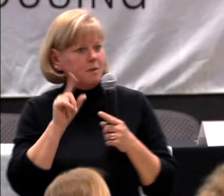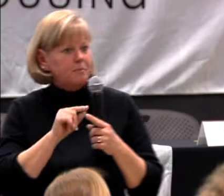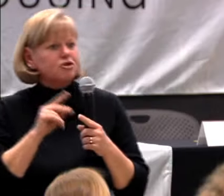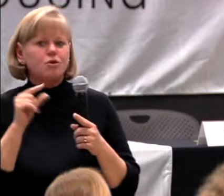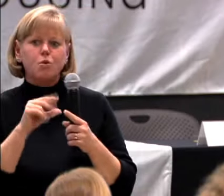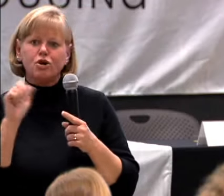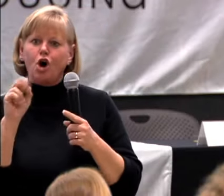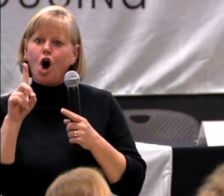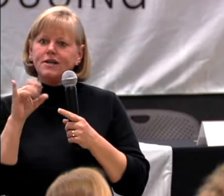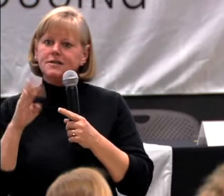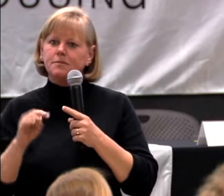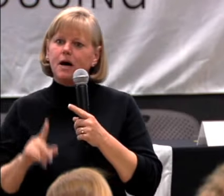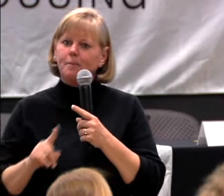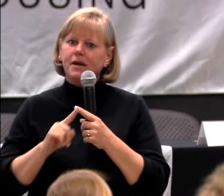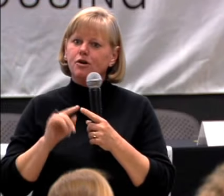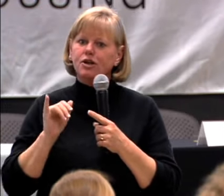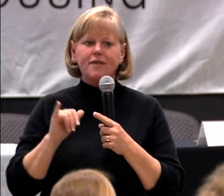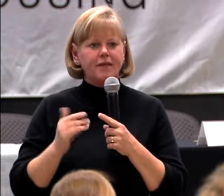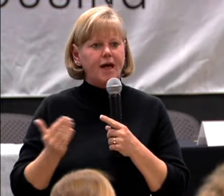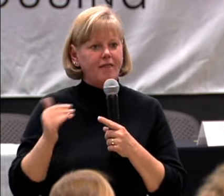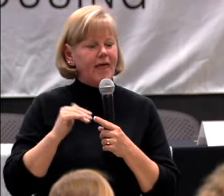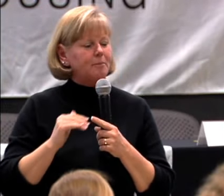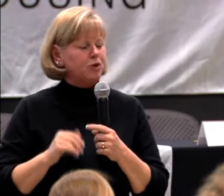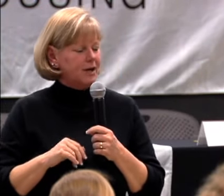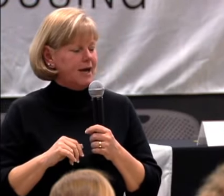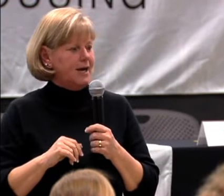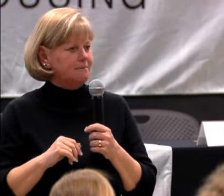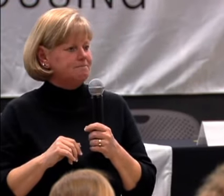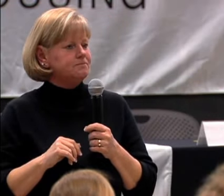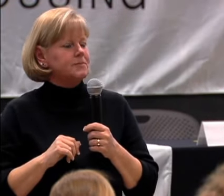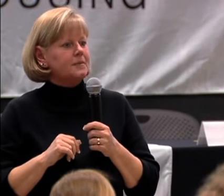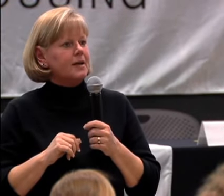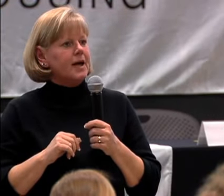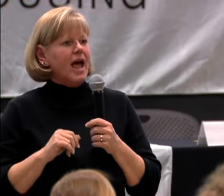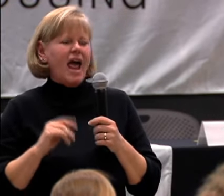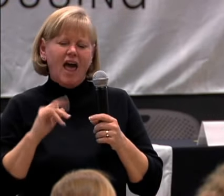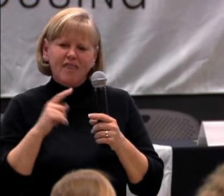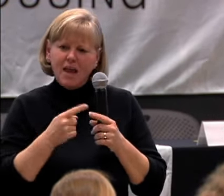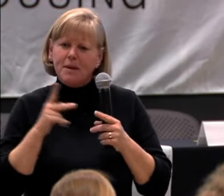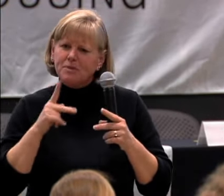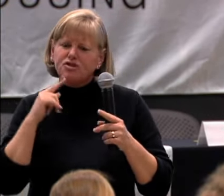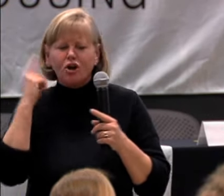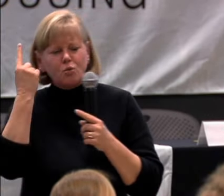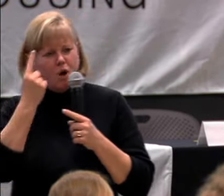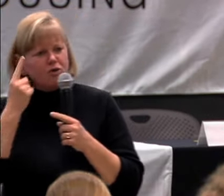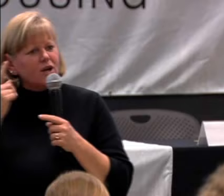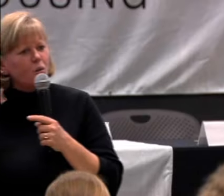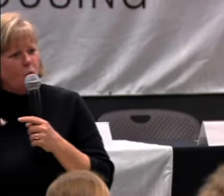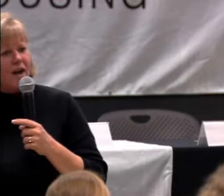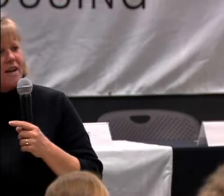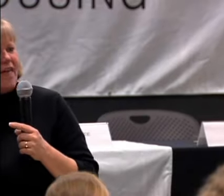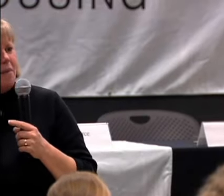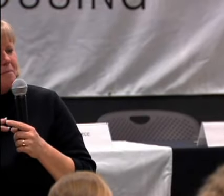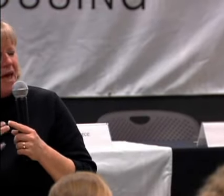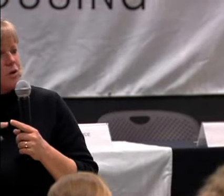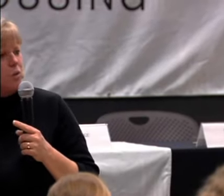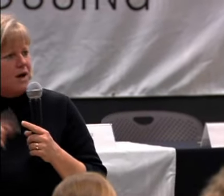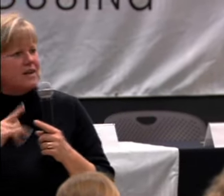APPEARED IN THAT BOOK AND PEOPLE STARTED TO WONDER WHAT THAT MEANT.